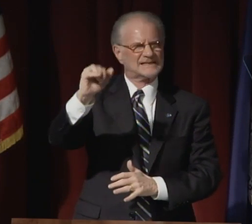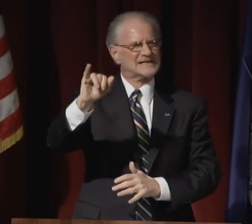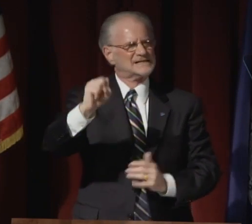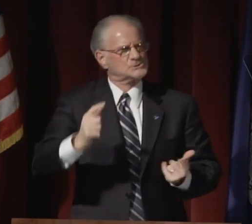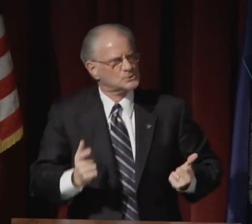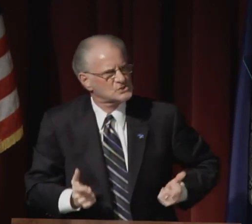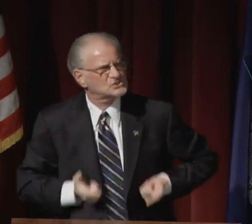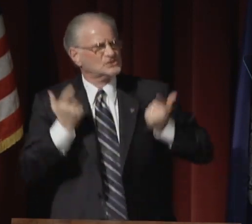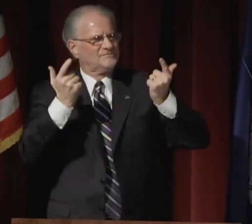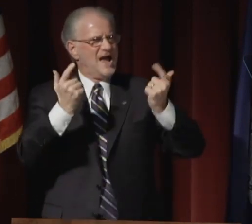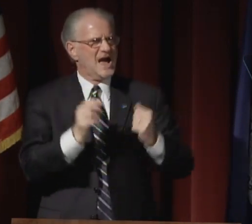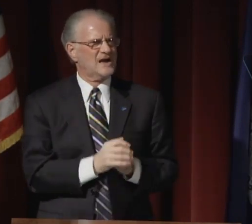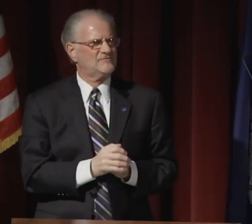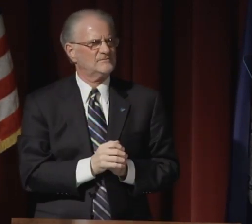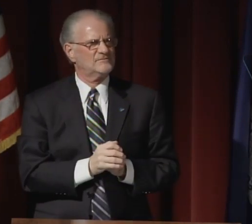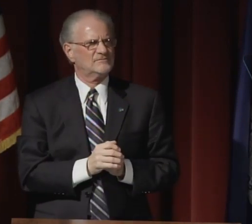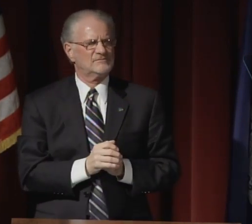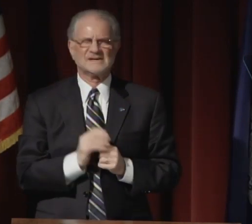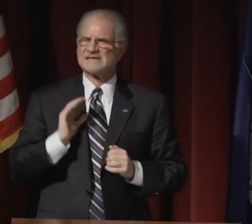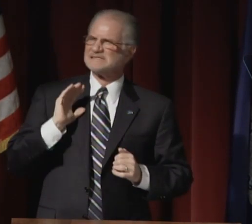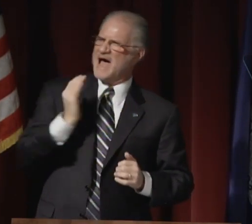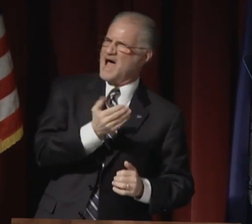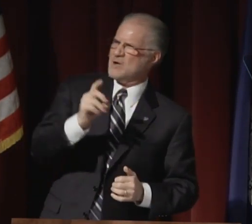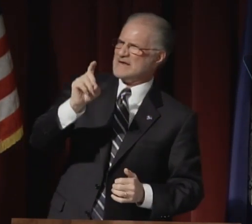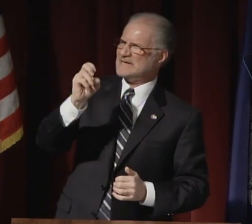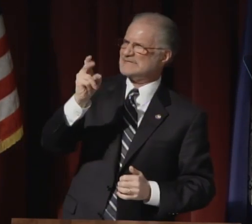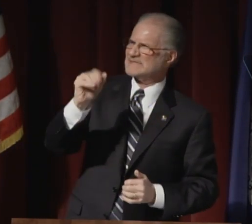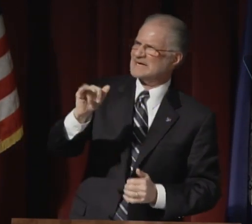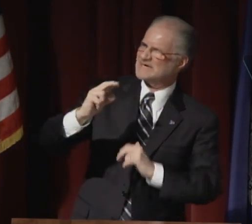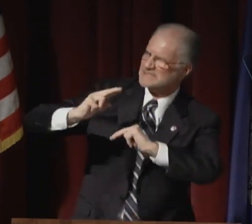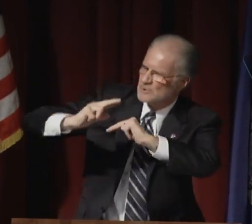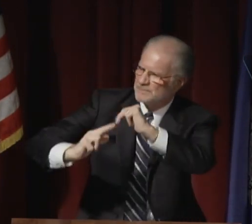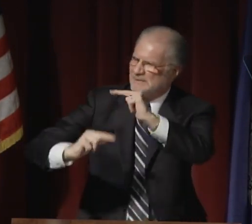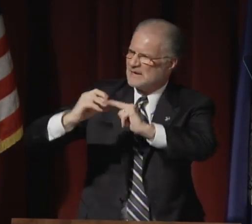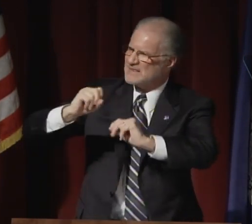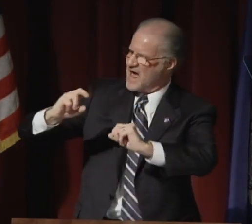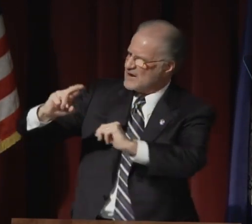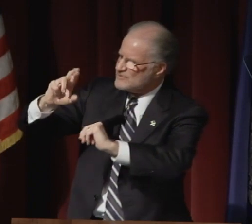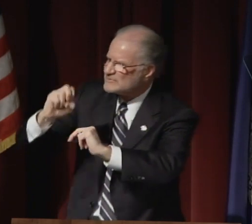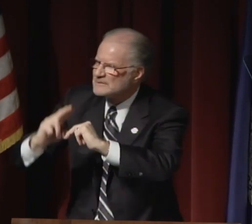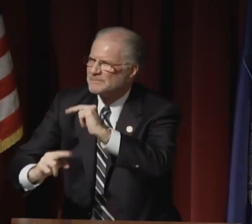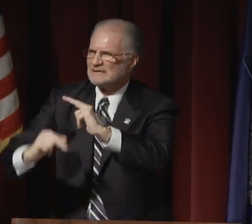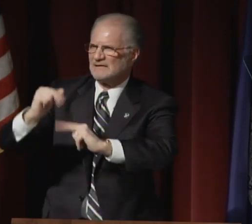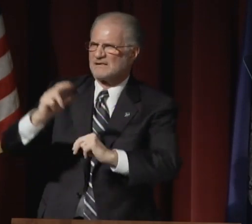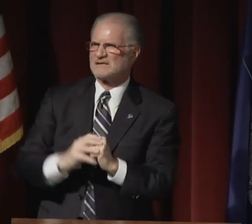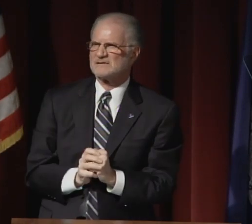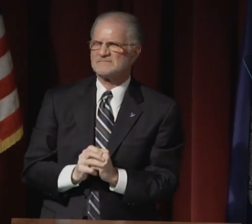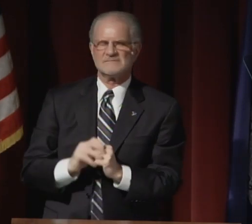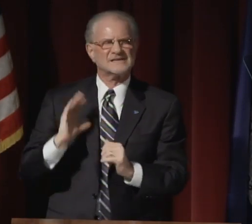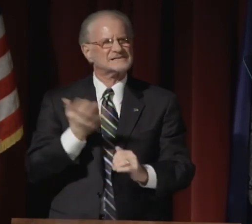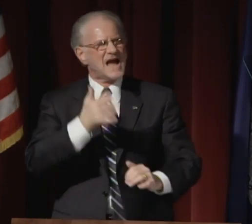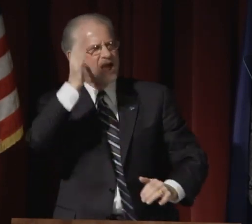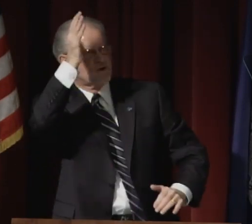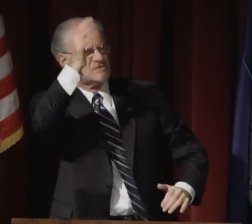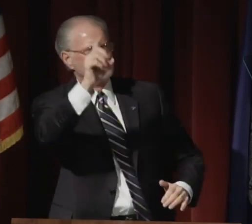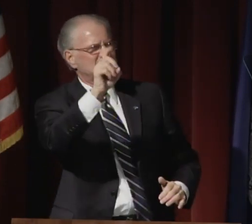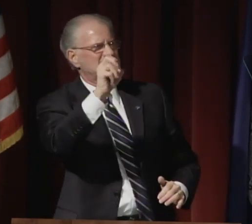It is our destiny to survive. It is our destiny to build and rebuild.